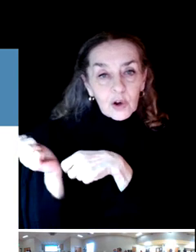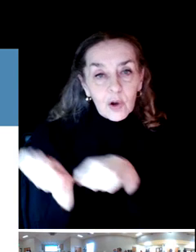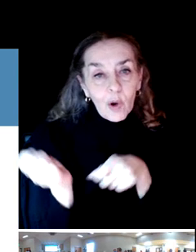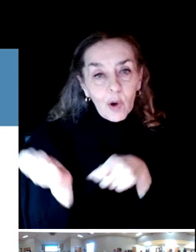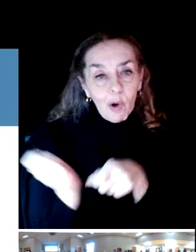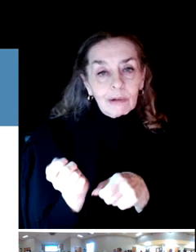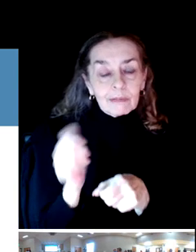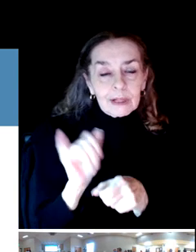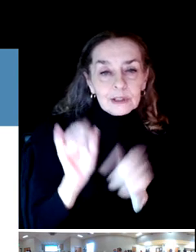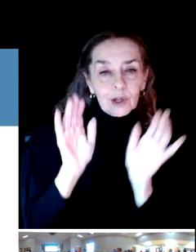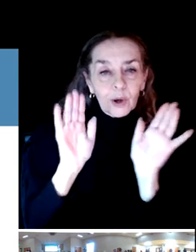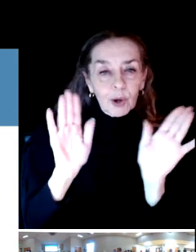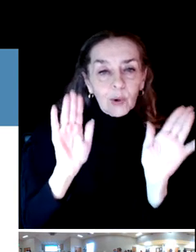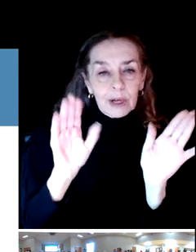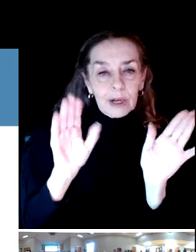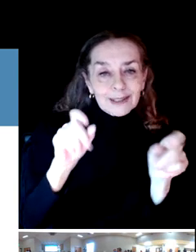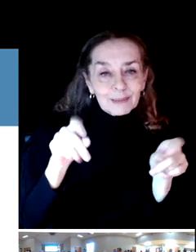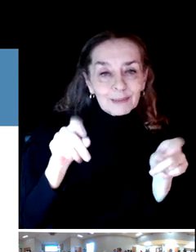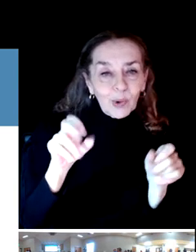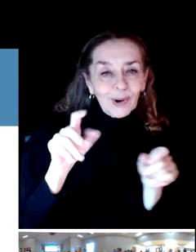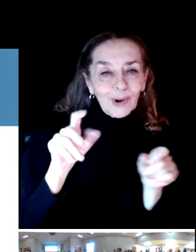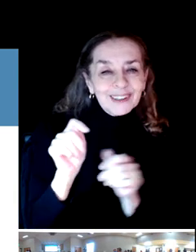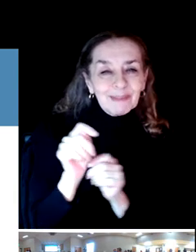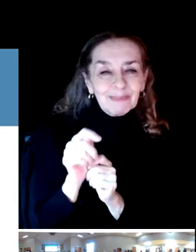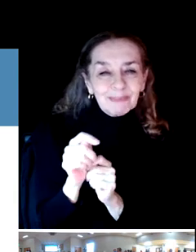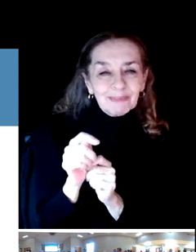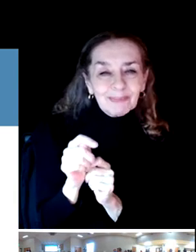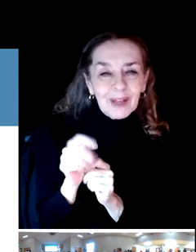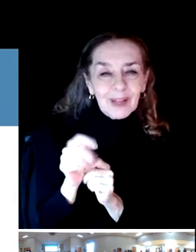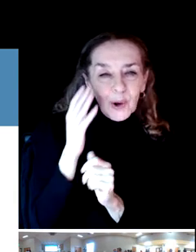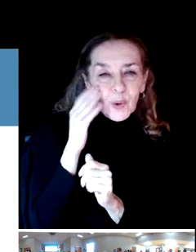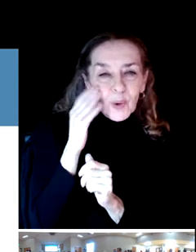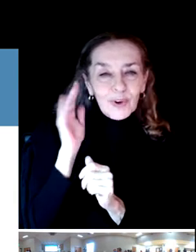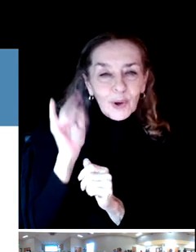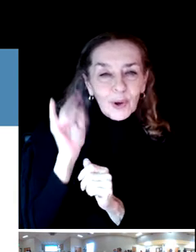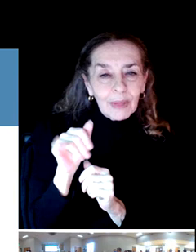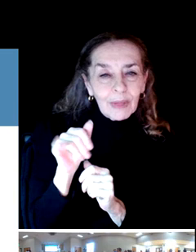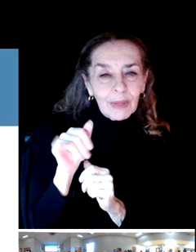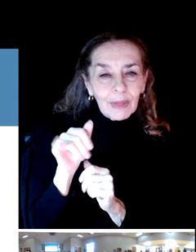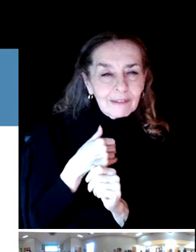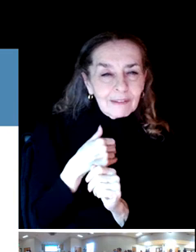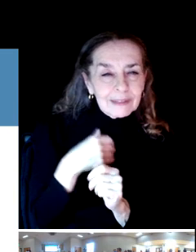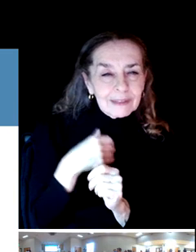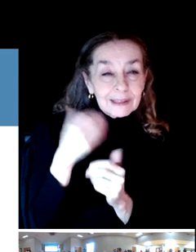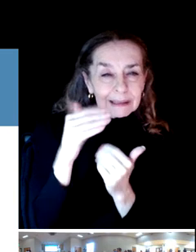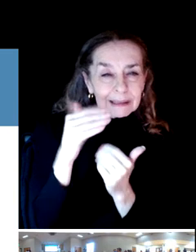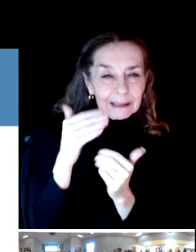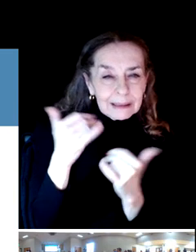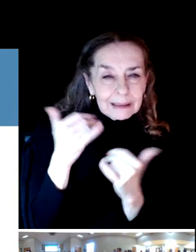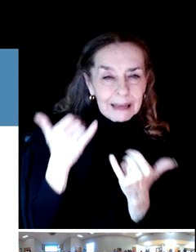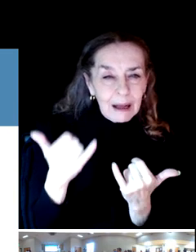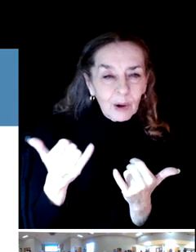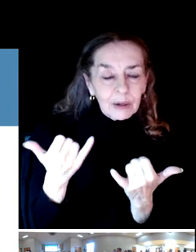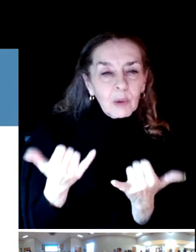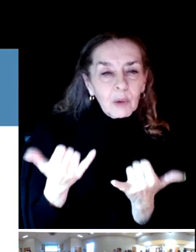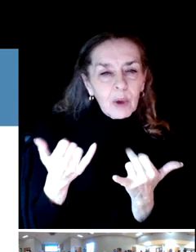And then again, we know we have limited sample and so now we will be surveying to ensure